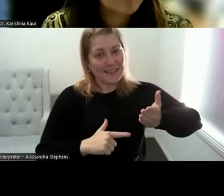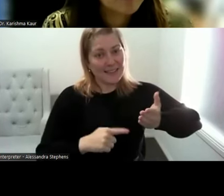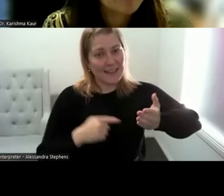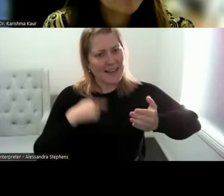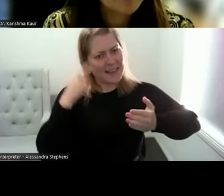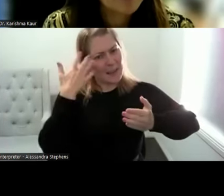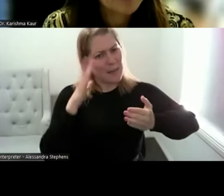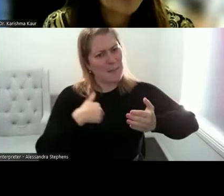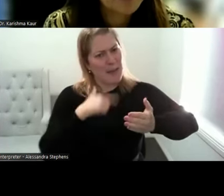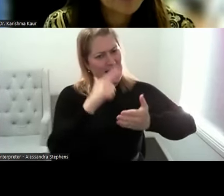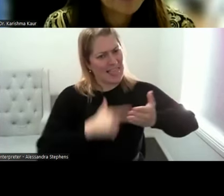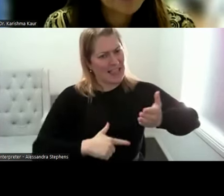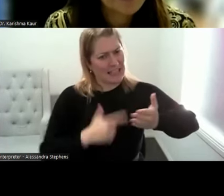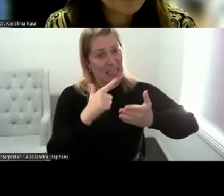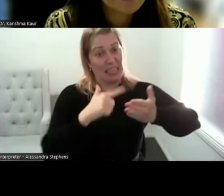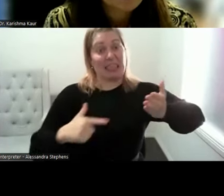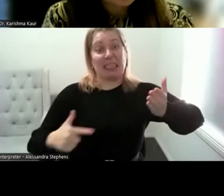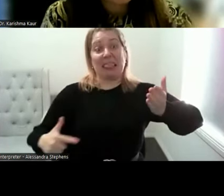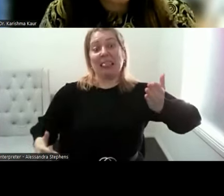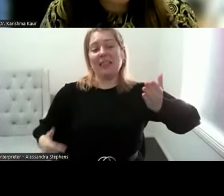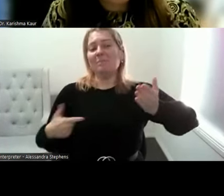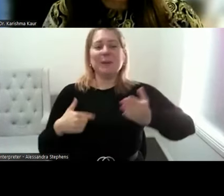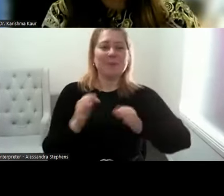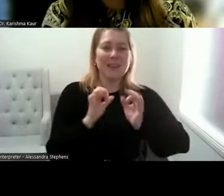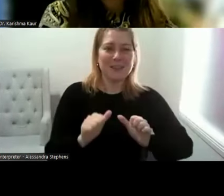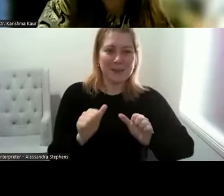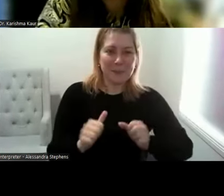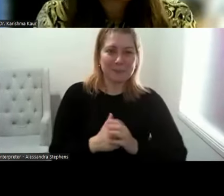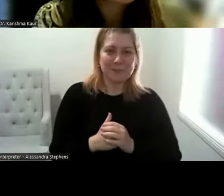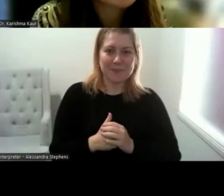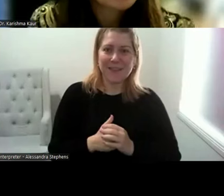long but never mind. It can be too long.